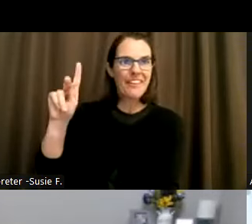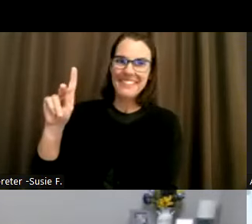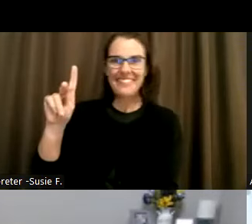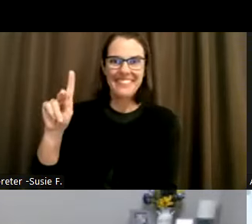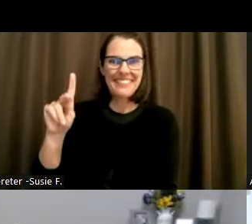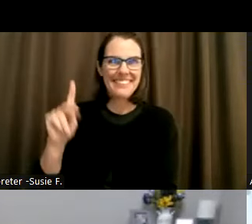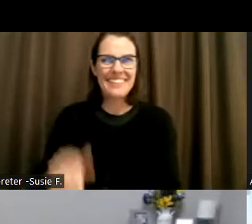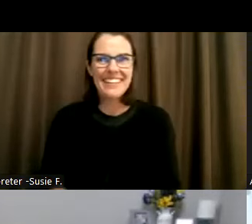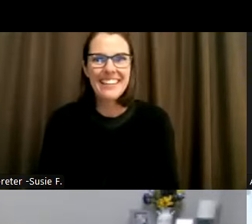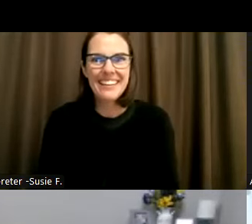Thank you.